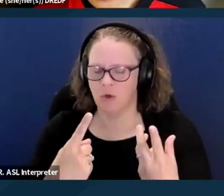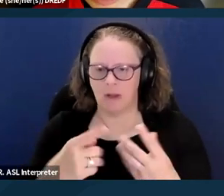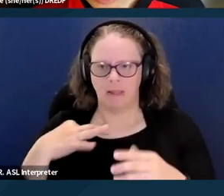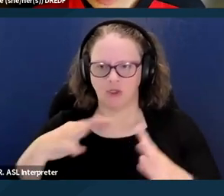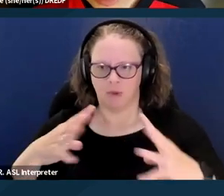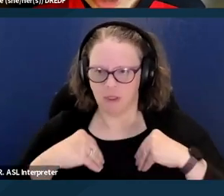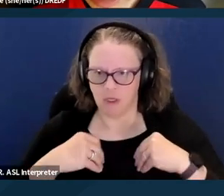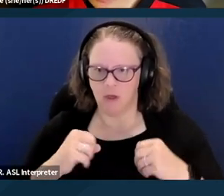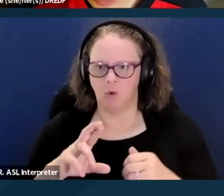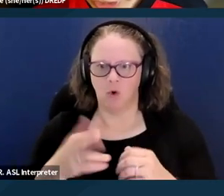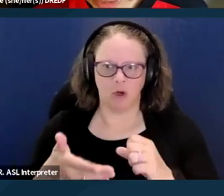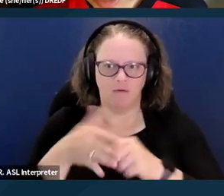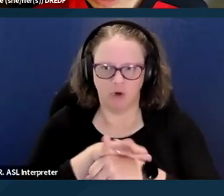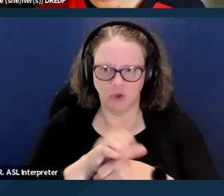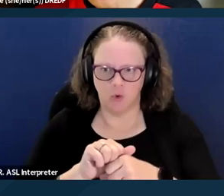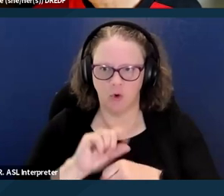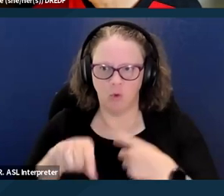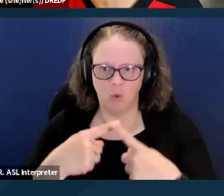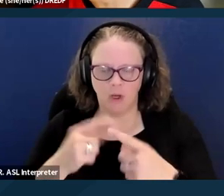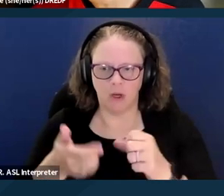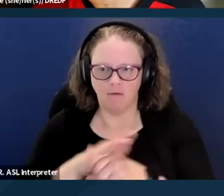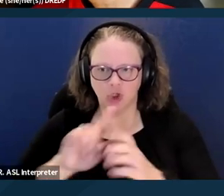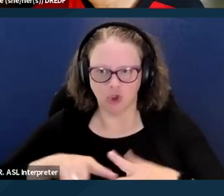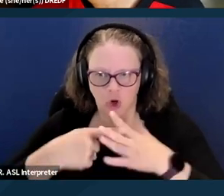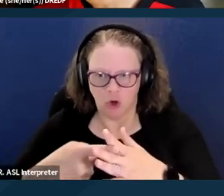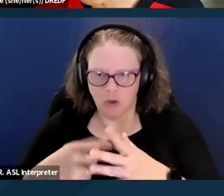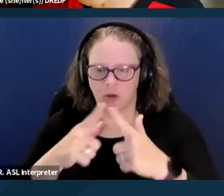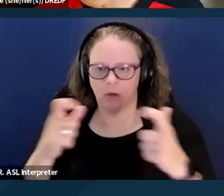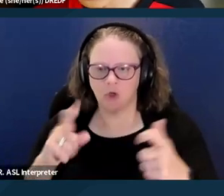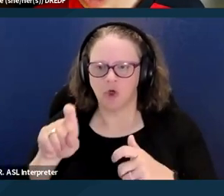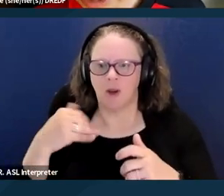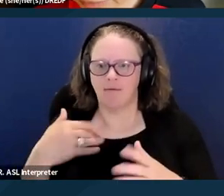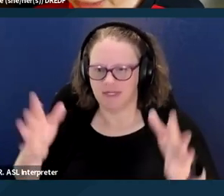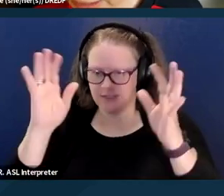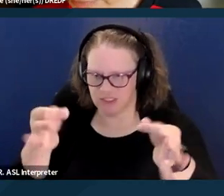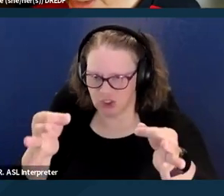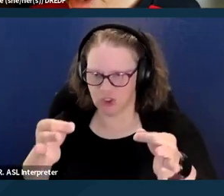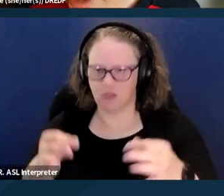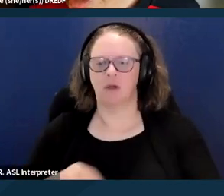It should have the decision on it. It should have the date, the decision is effective,